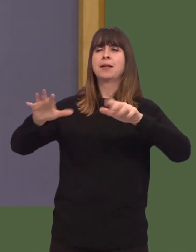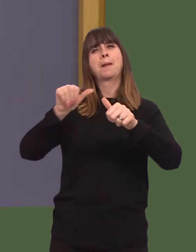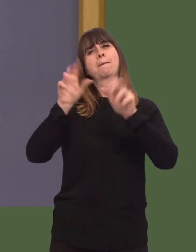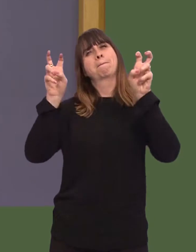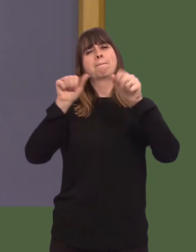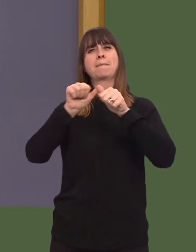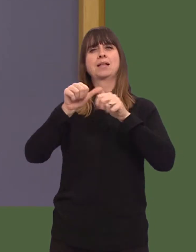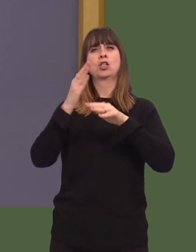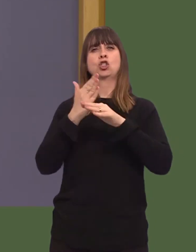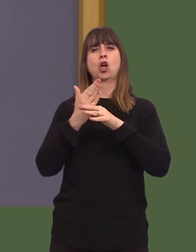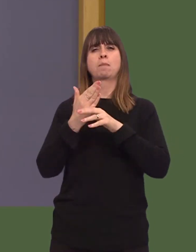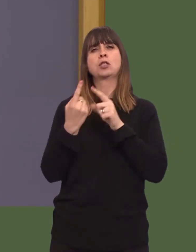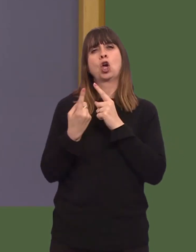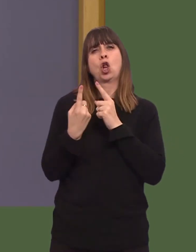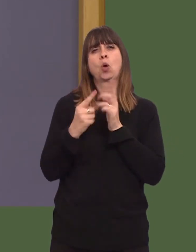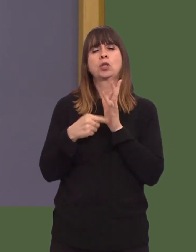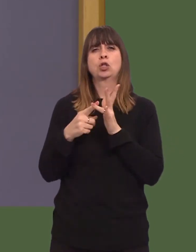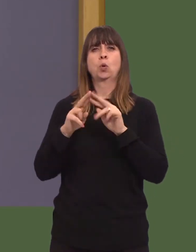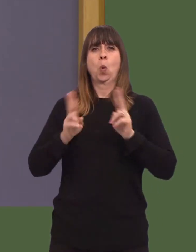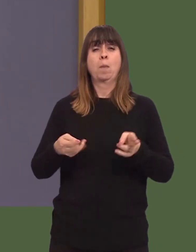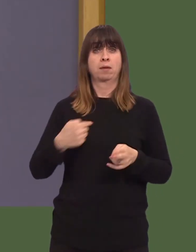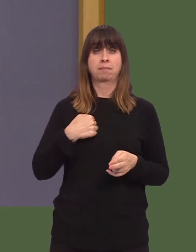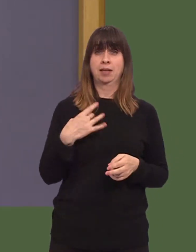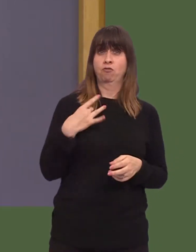Valleys communities such as the one I represent in Caerphilly, and, indeed, I received a very